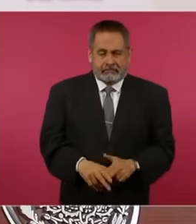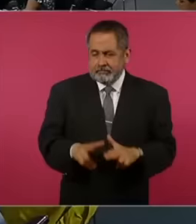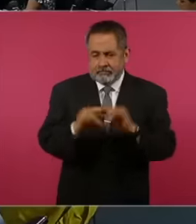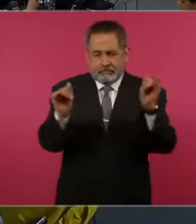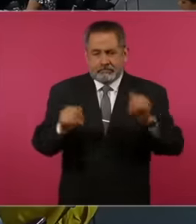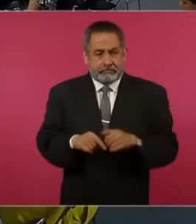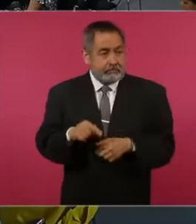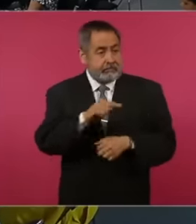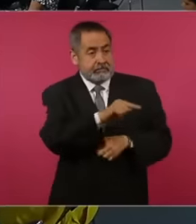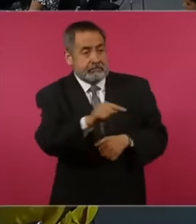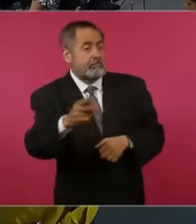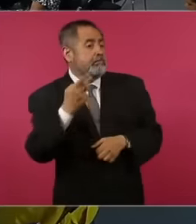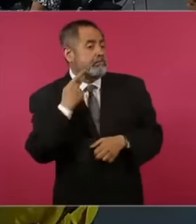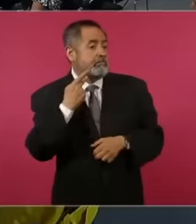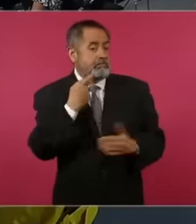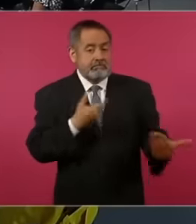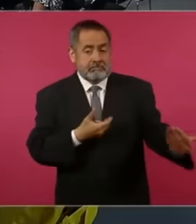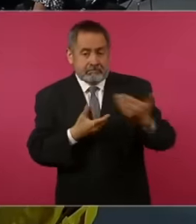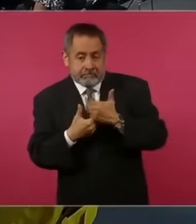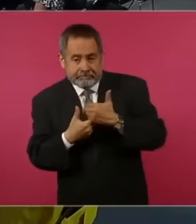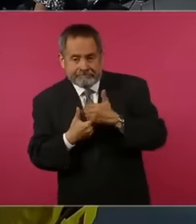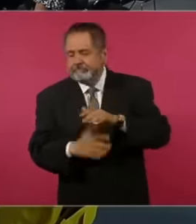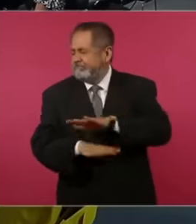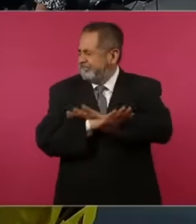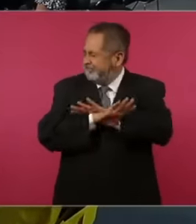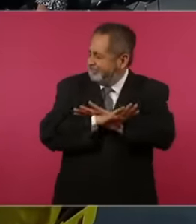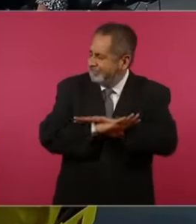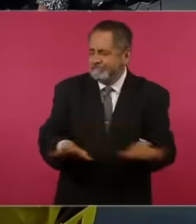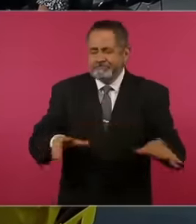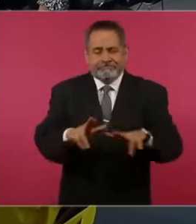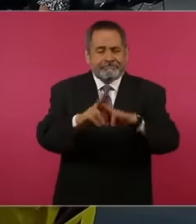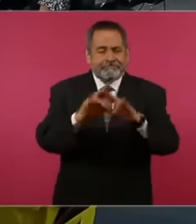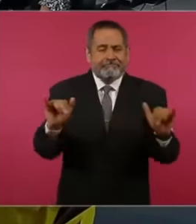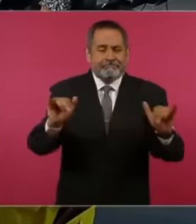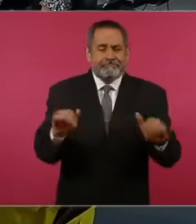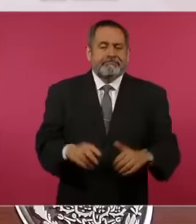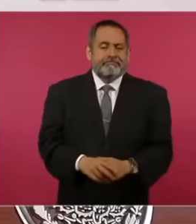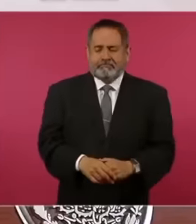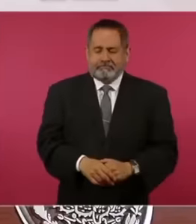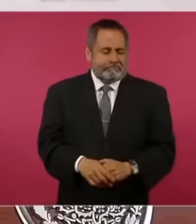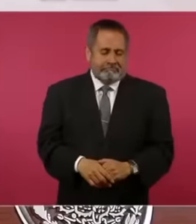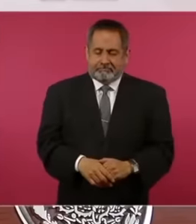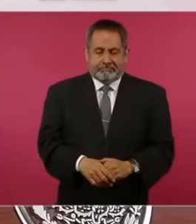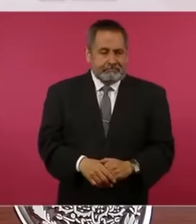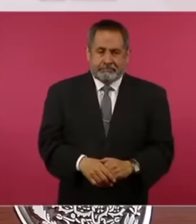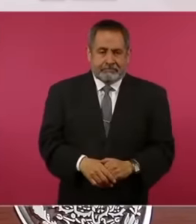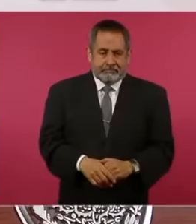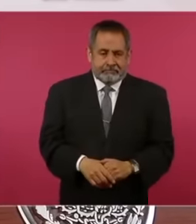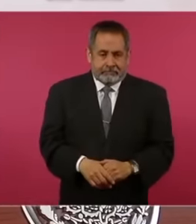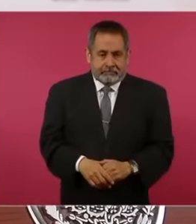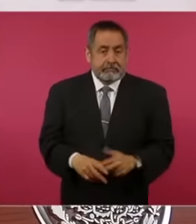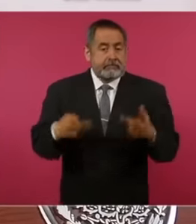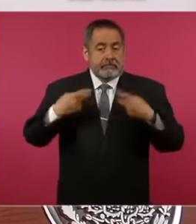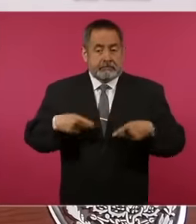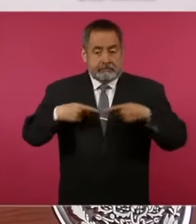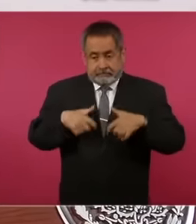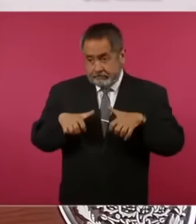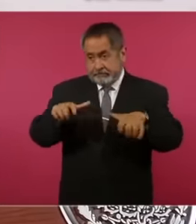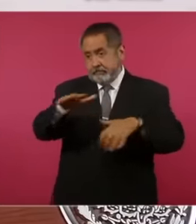politicians but not the people either. I love